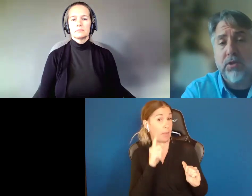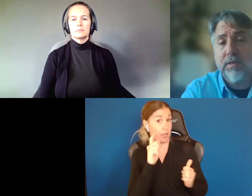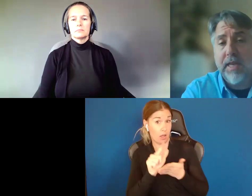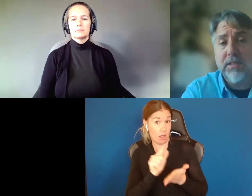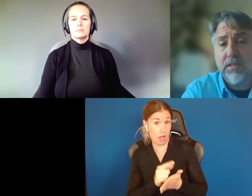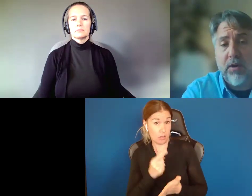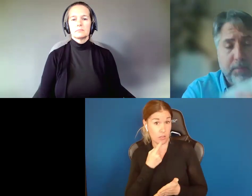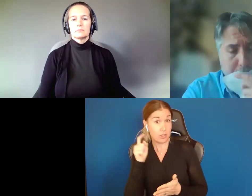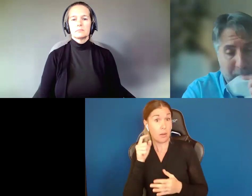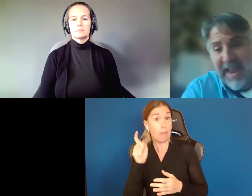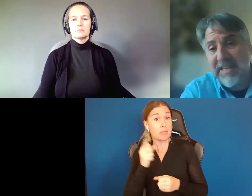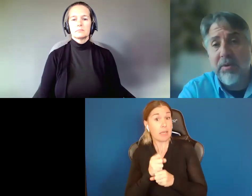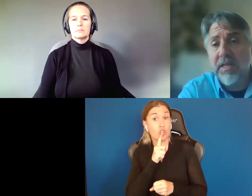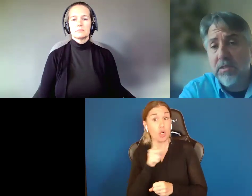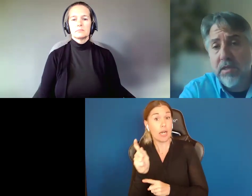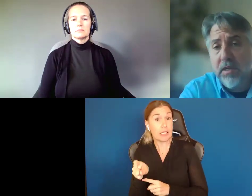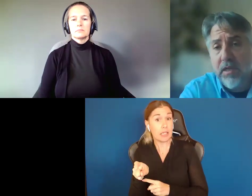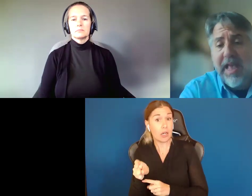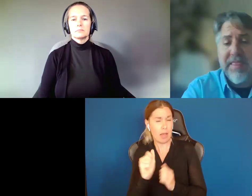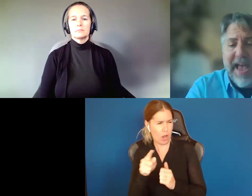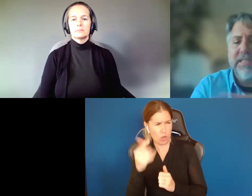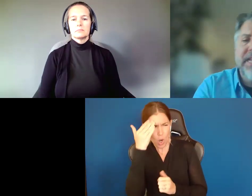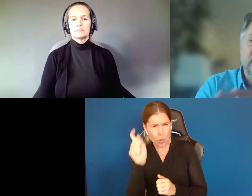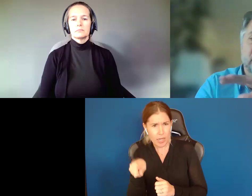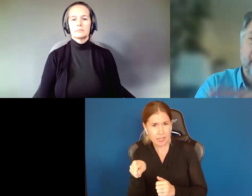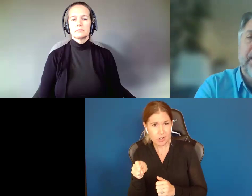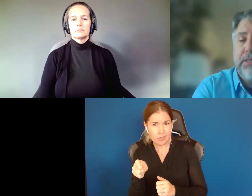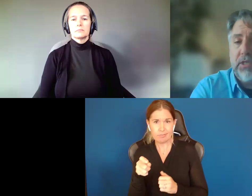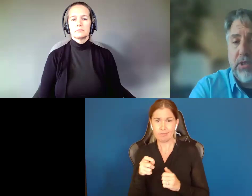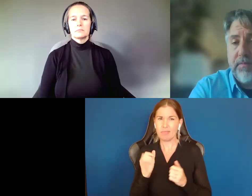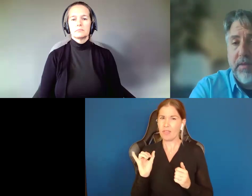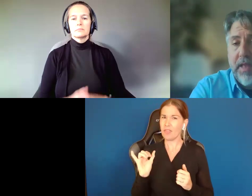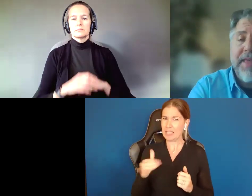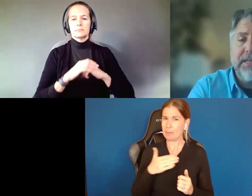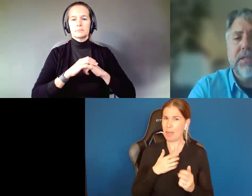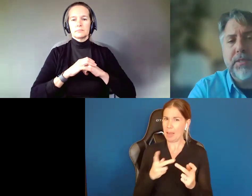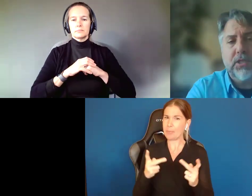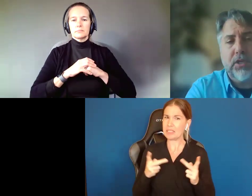sure it is necessary. How do you know it is? That is not just my position, that is the position